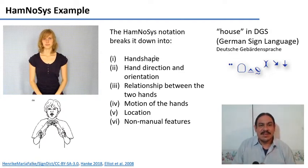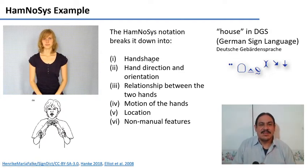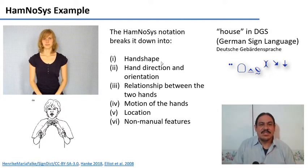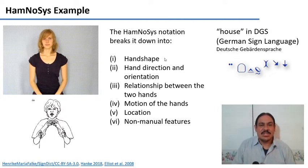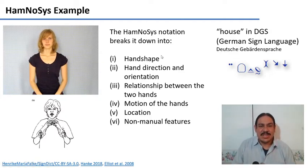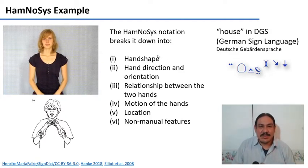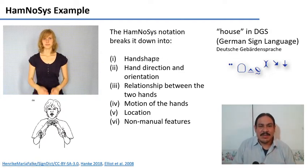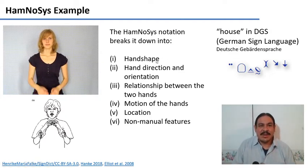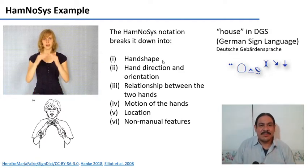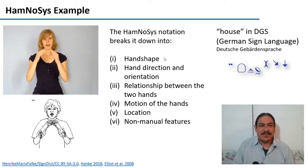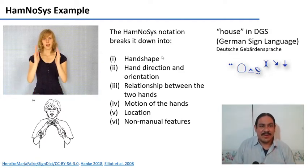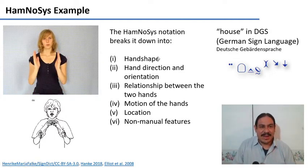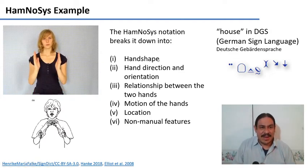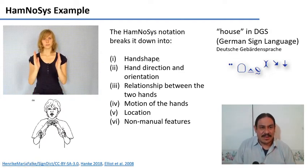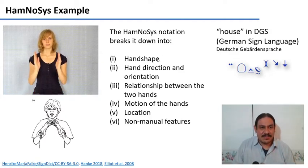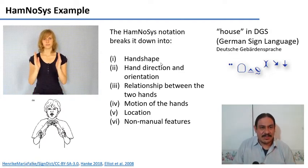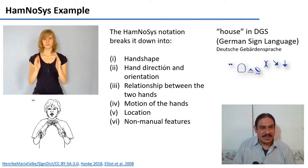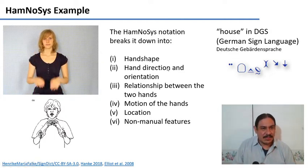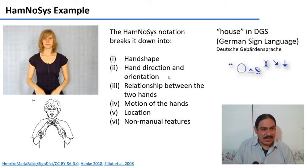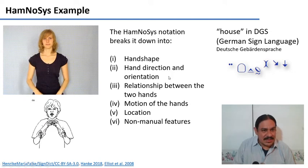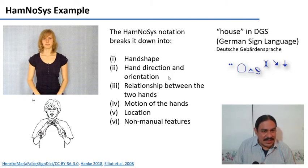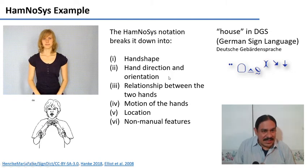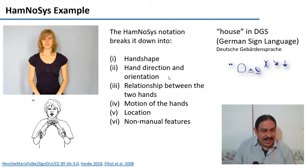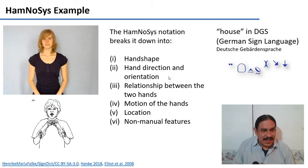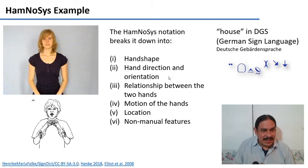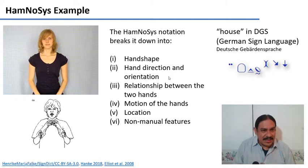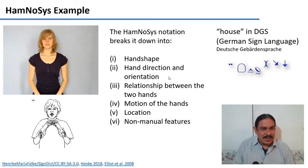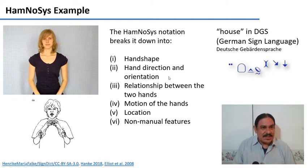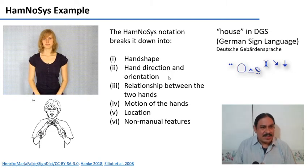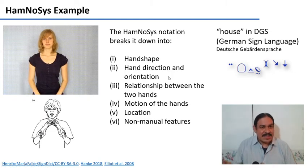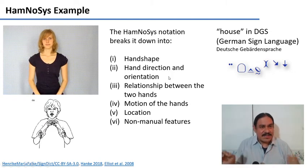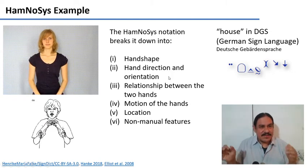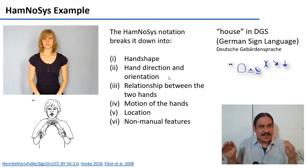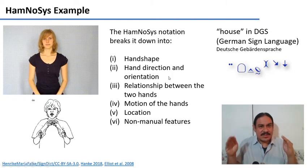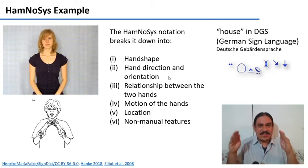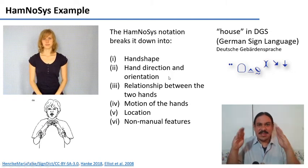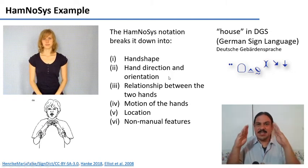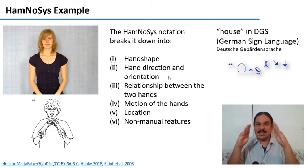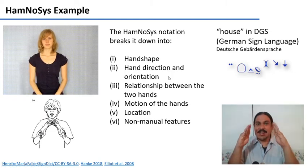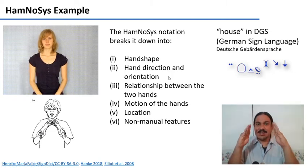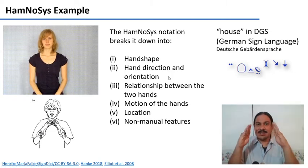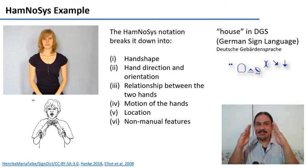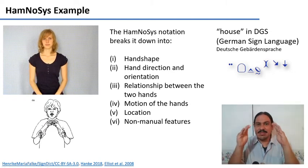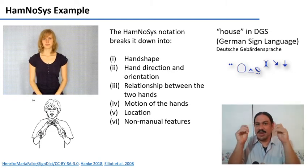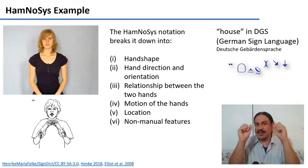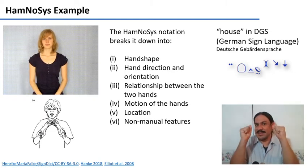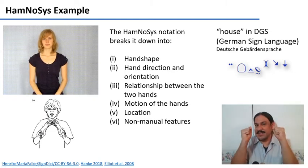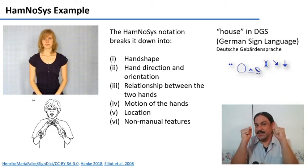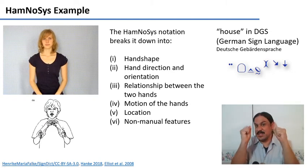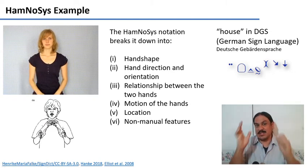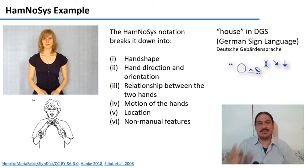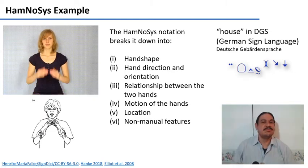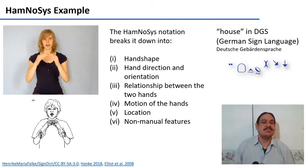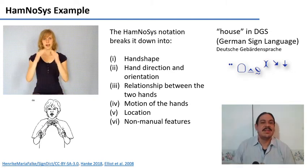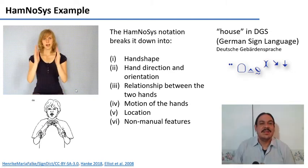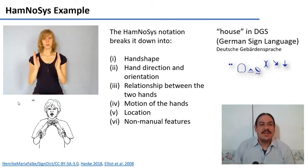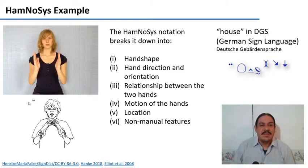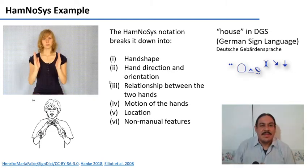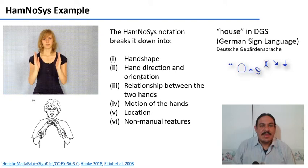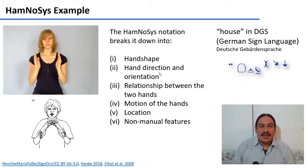thing is that you only have one tongue but you do have two hands so you have to coordinate the movements between the two